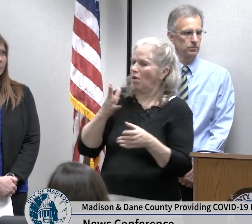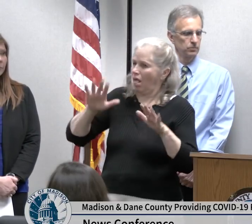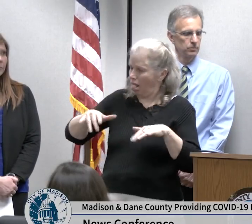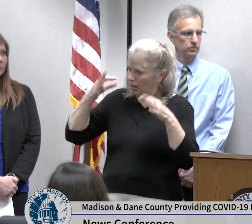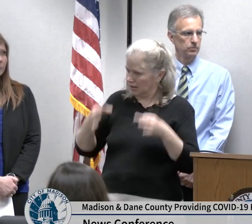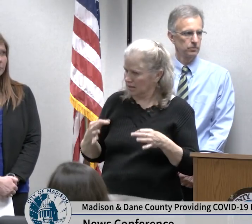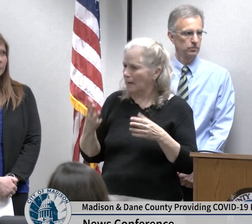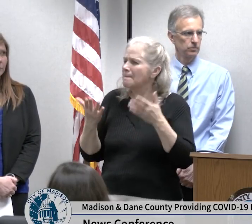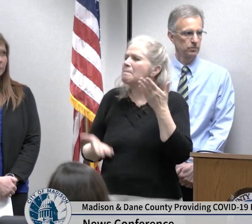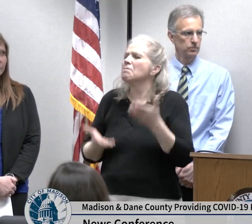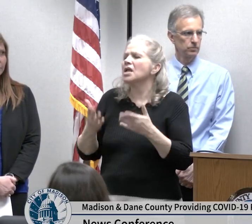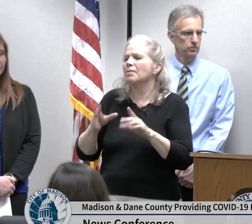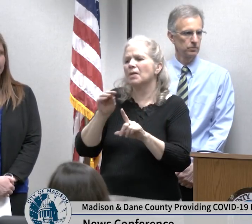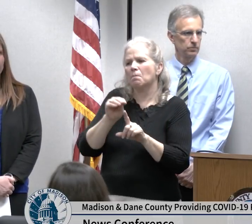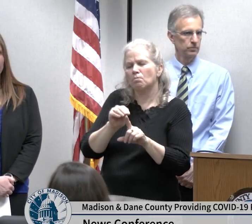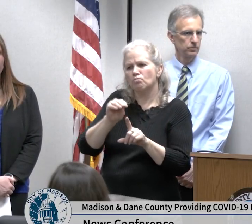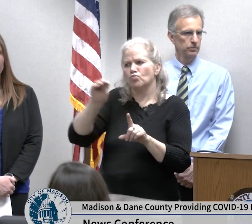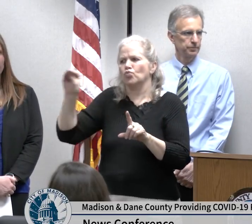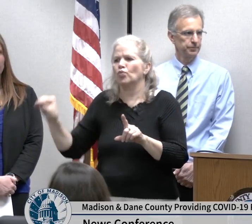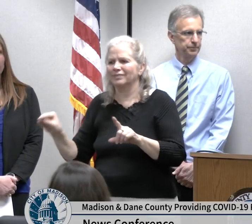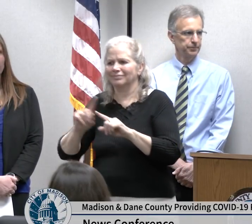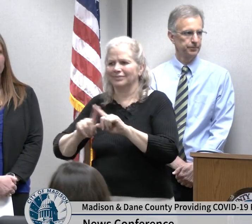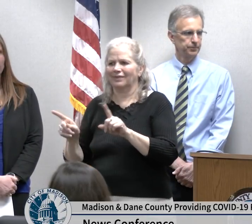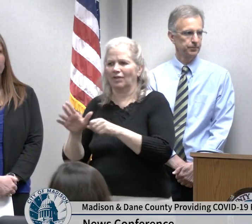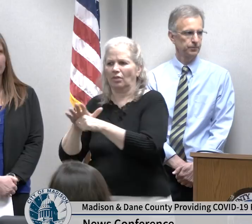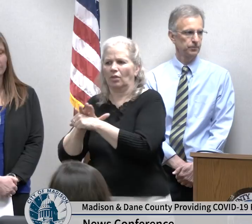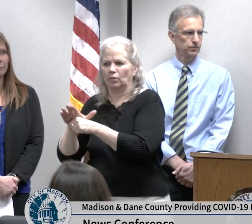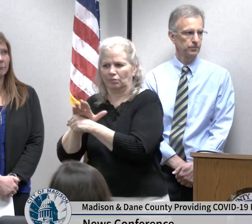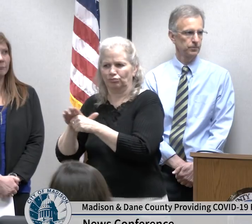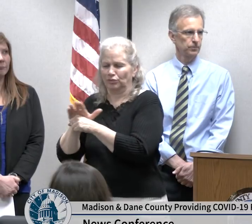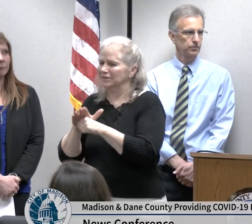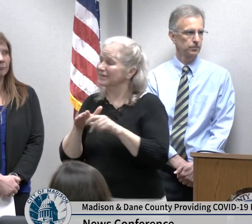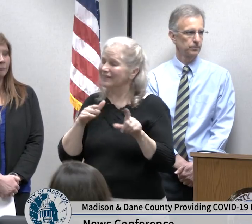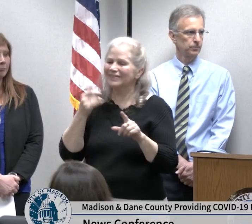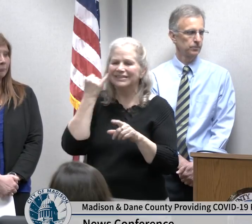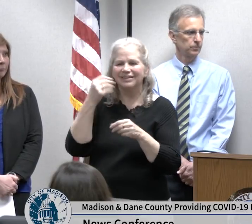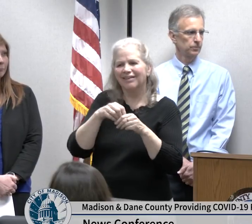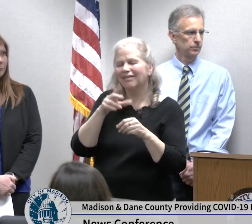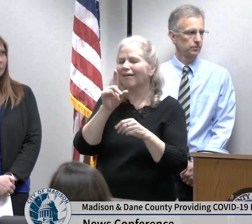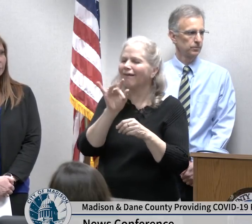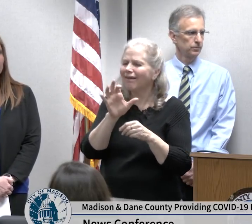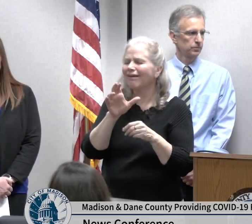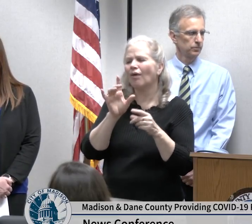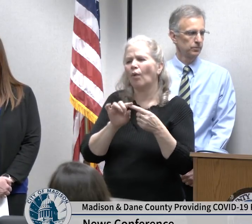working actively on that so the affected voters will will receive information